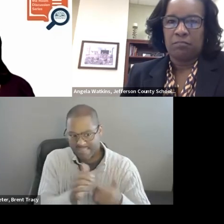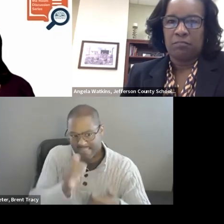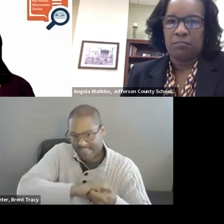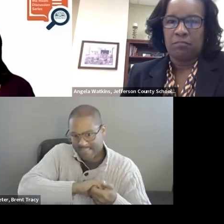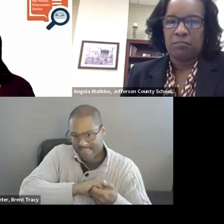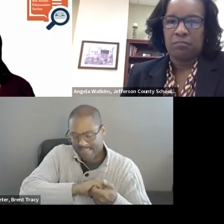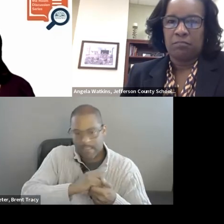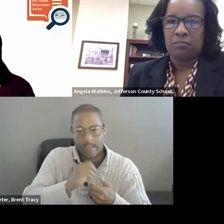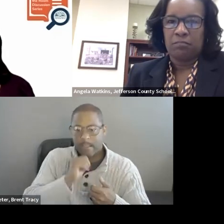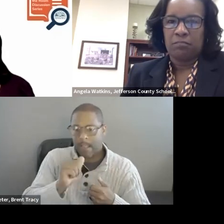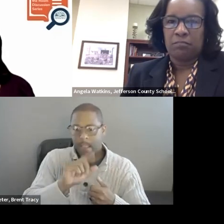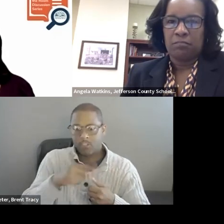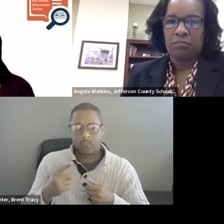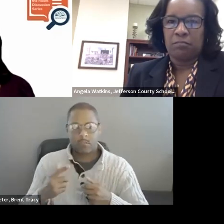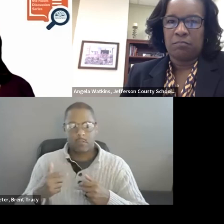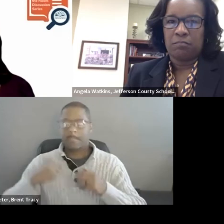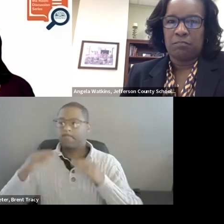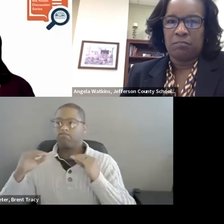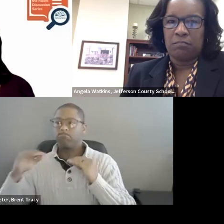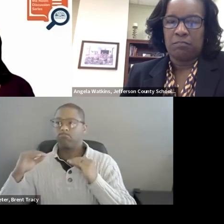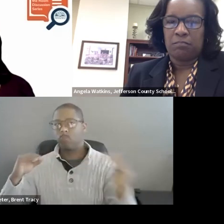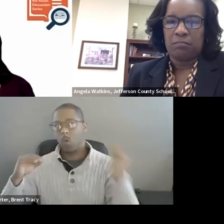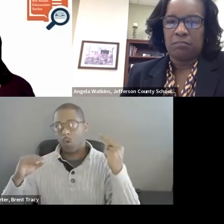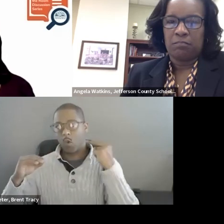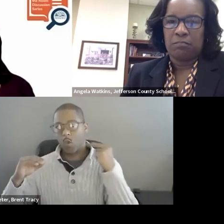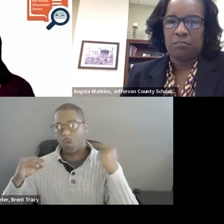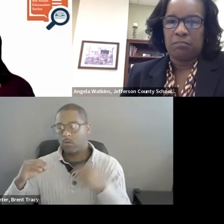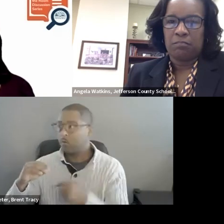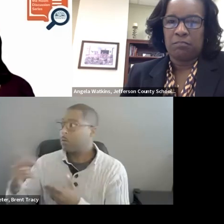of simply modeling for them and expecting them to turn it around.